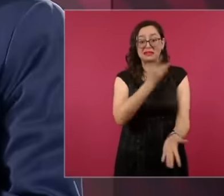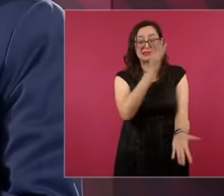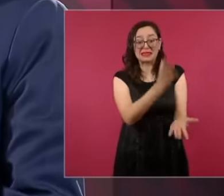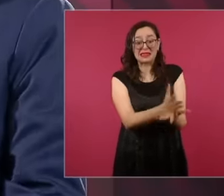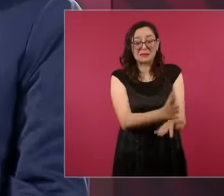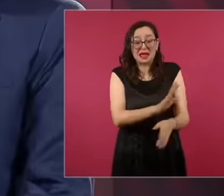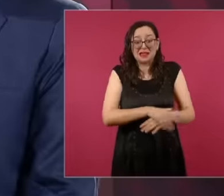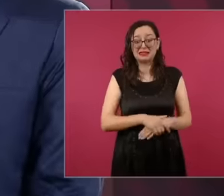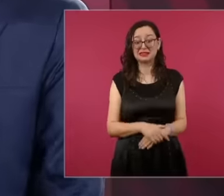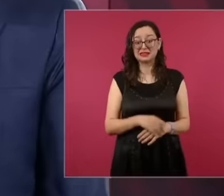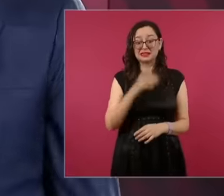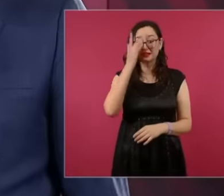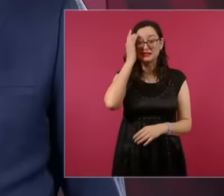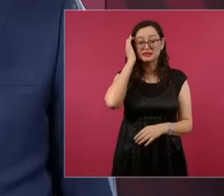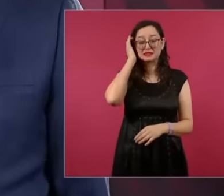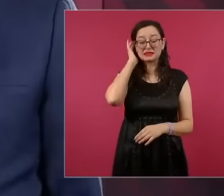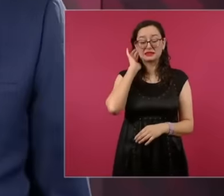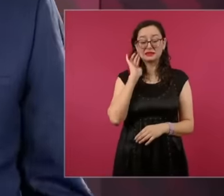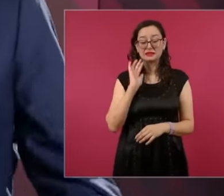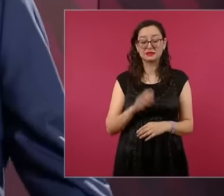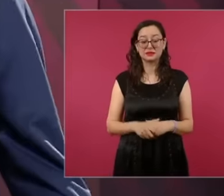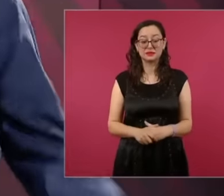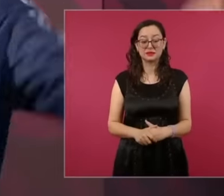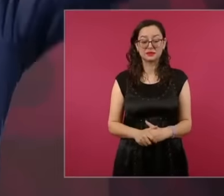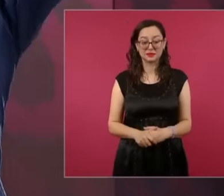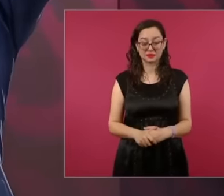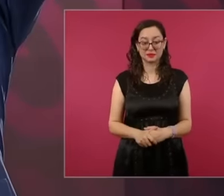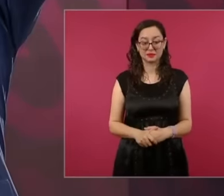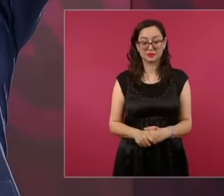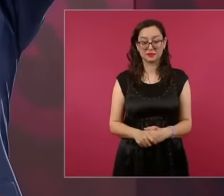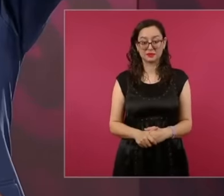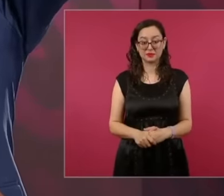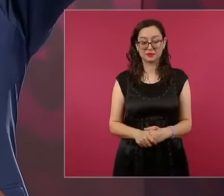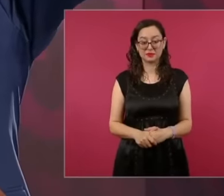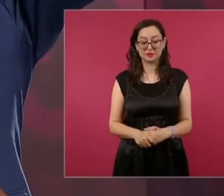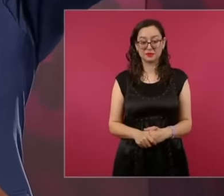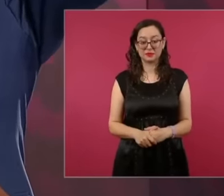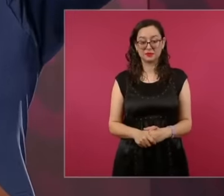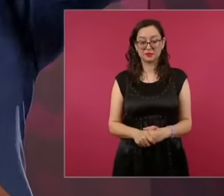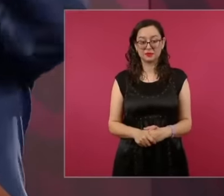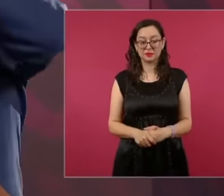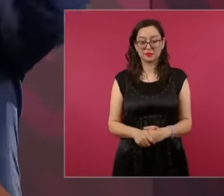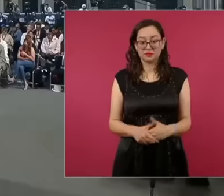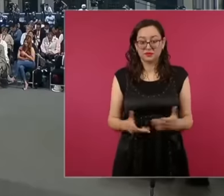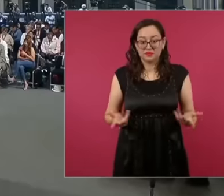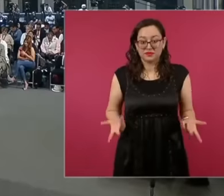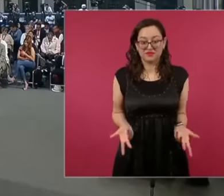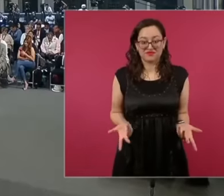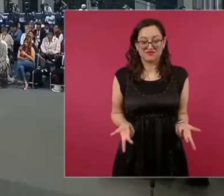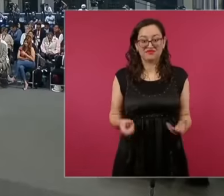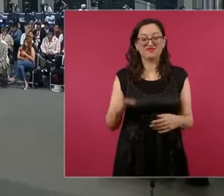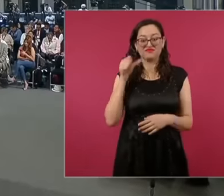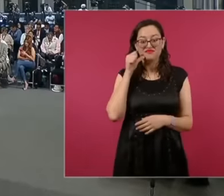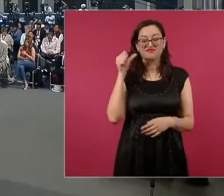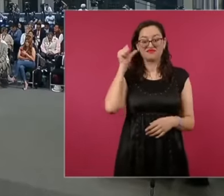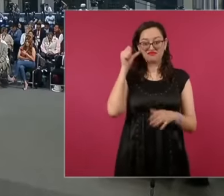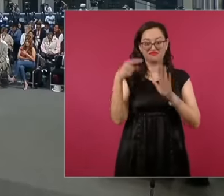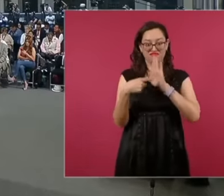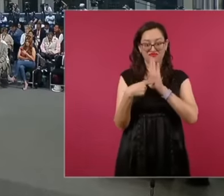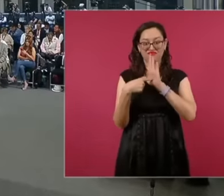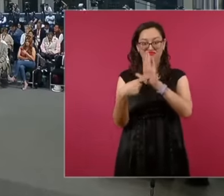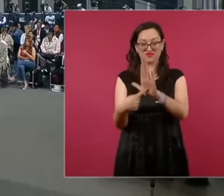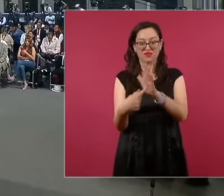about the imbalances in the media and the Why there also has to be a